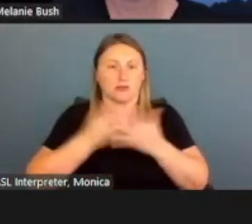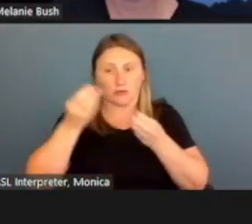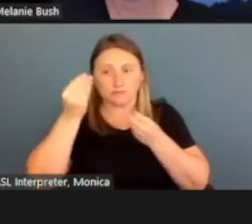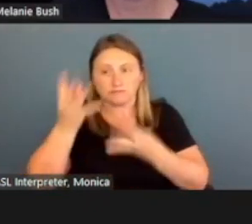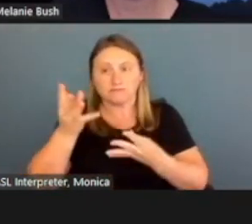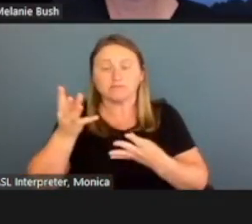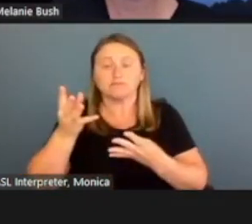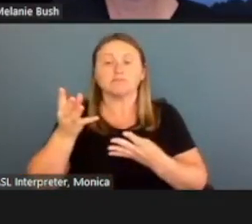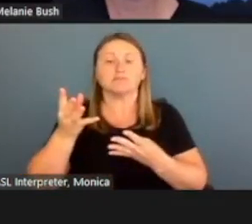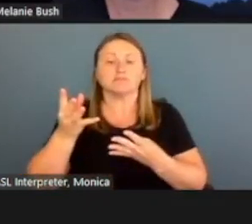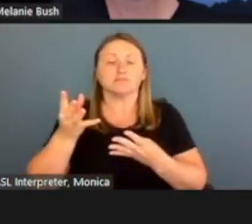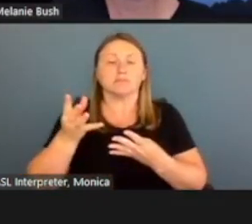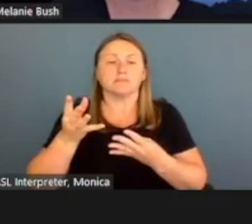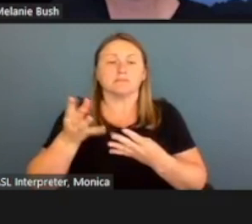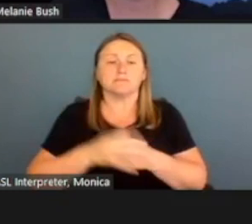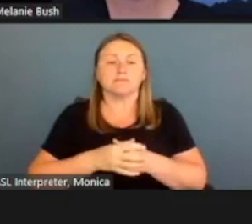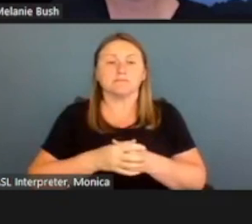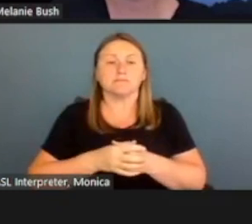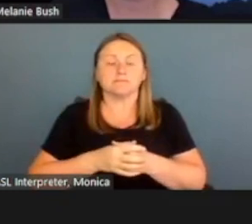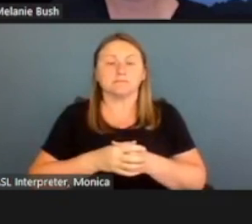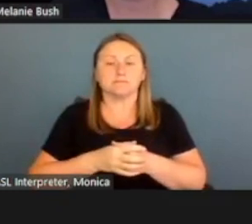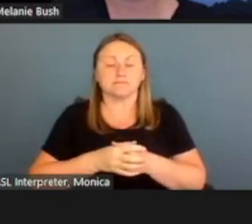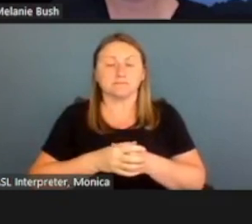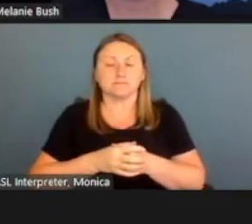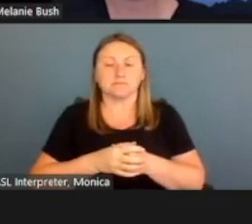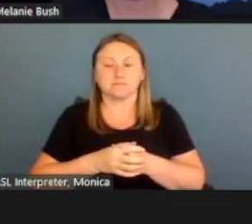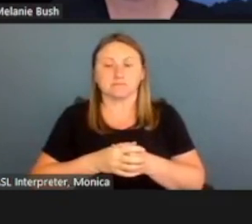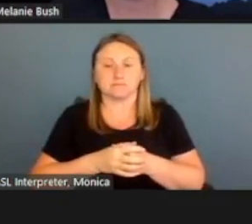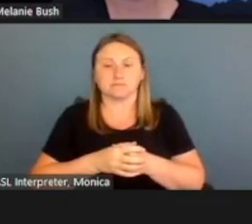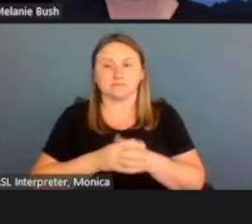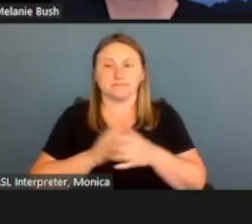that due to the the size of our audience today,